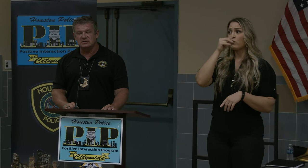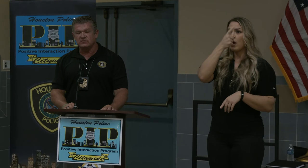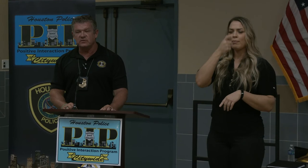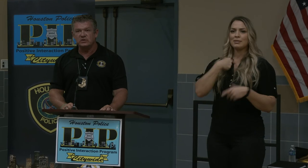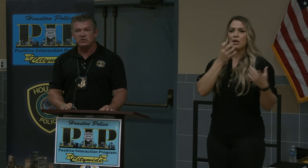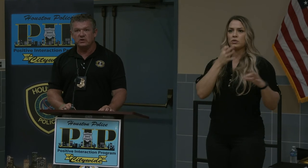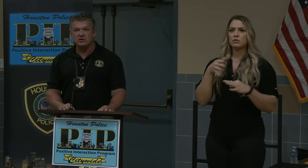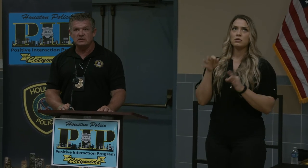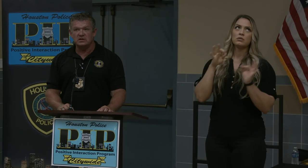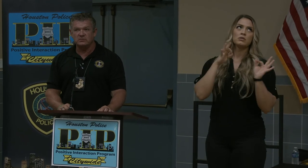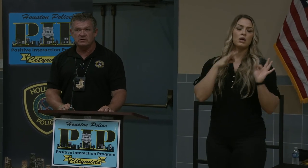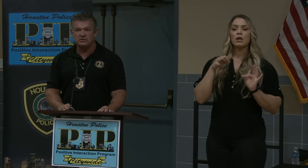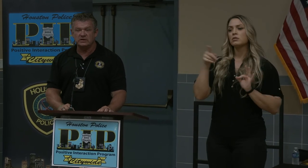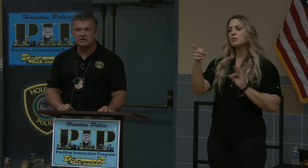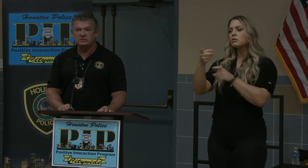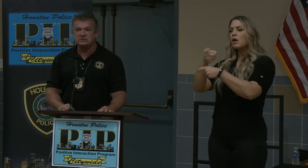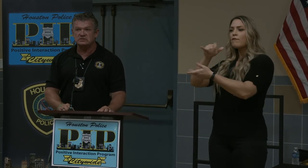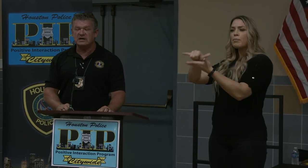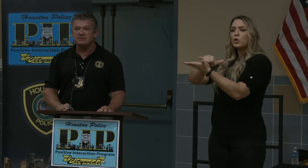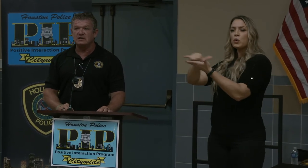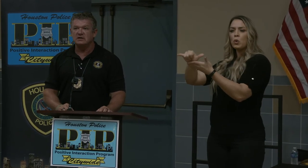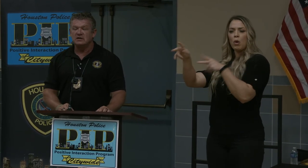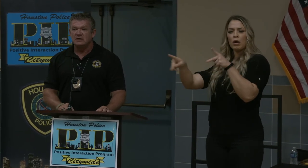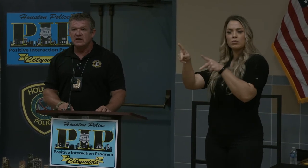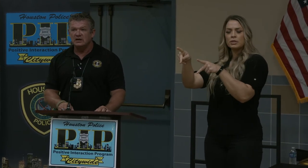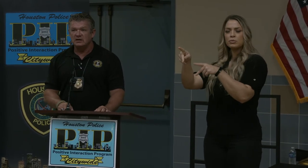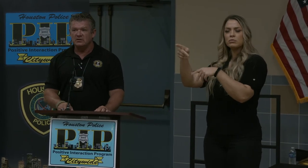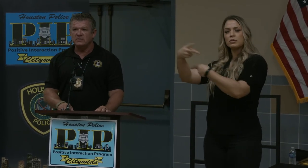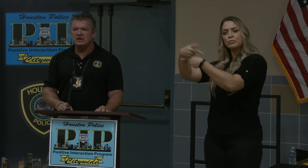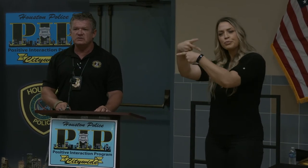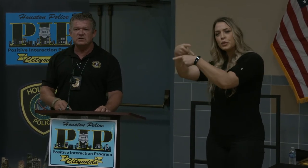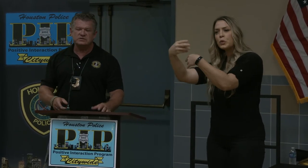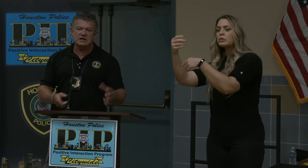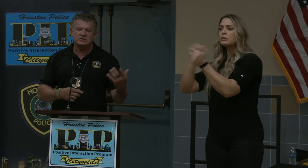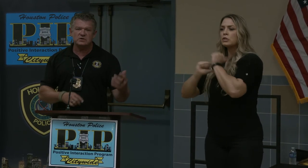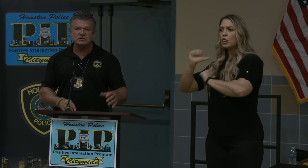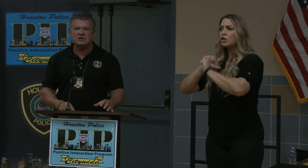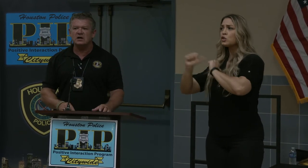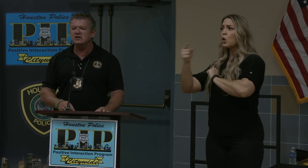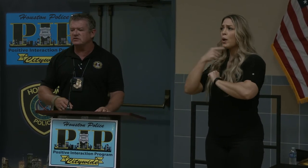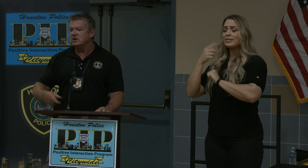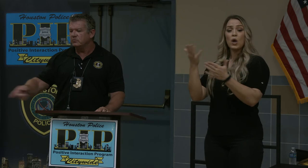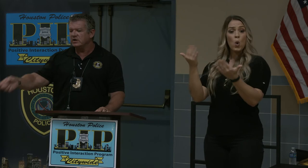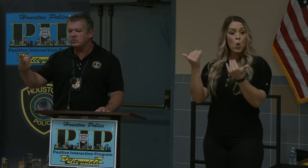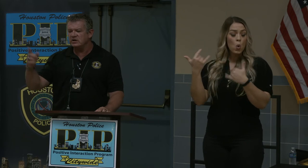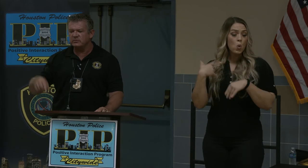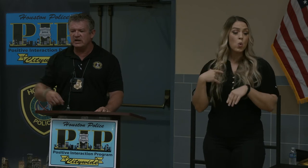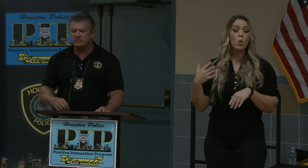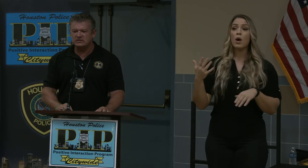they were from New York and they weren't Houston savvy. Bring one of your babies.